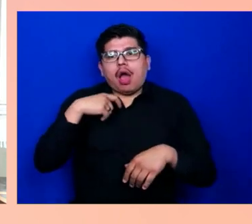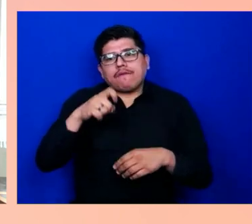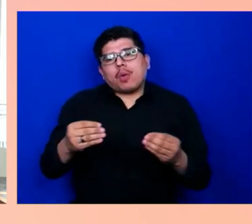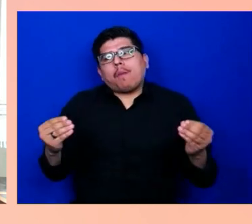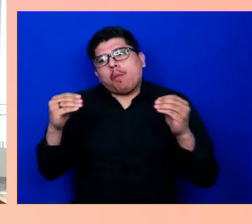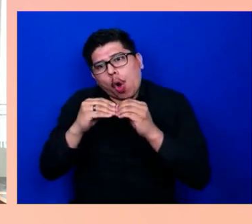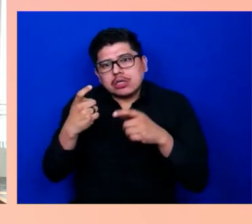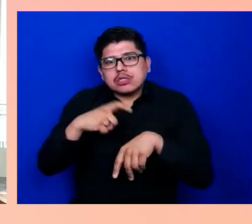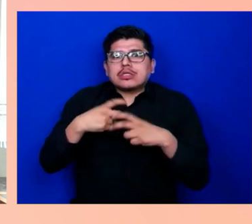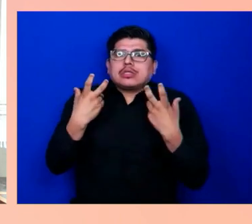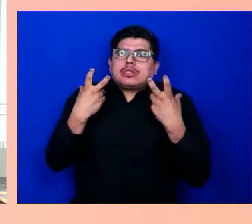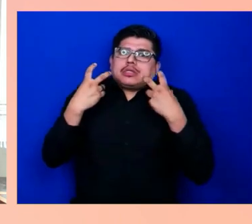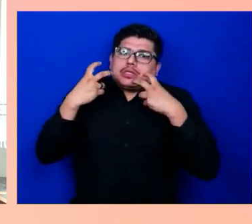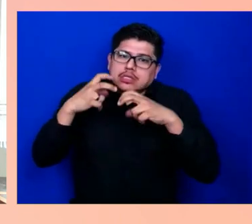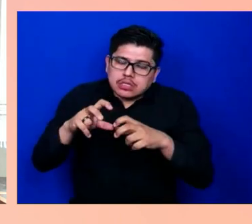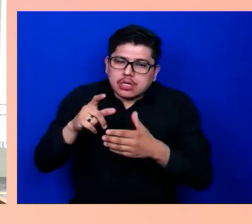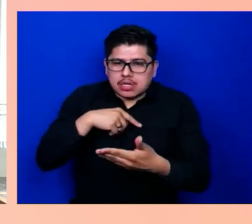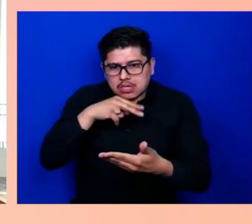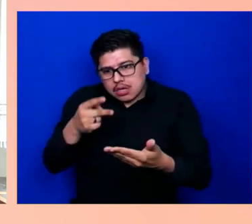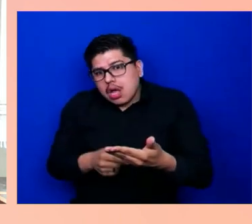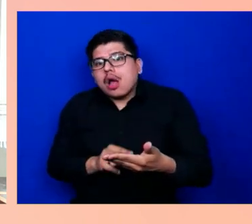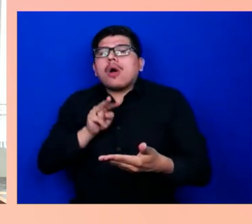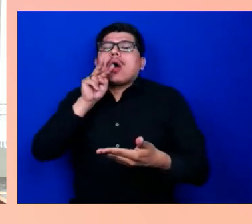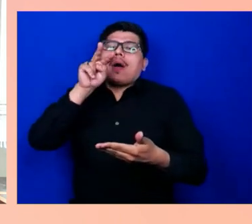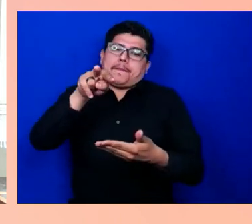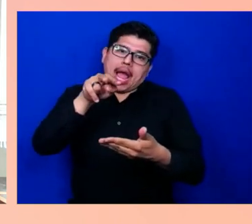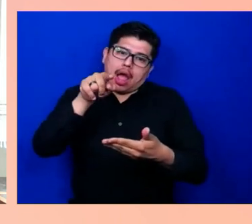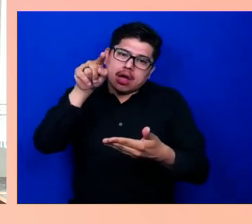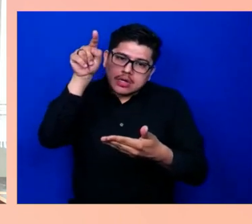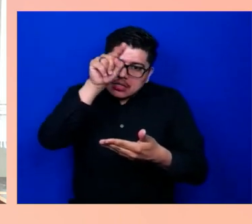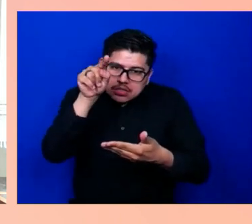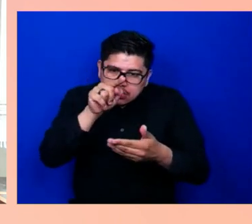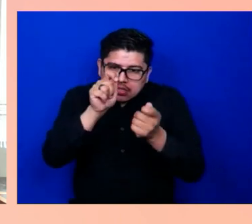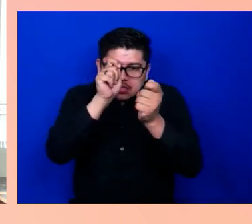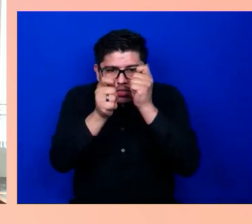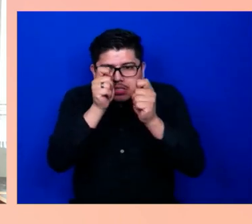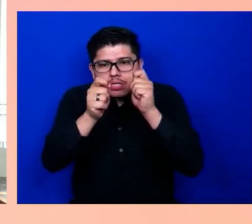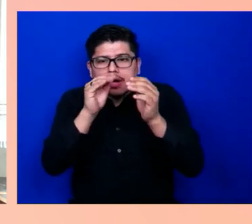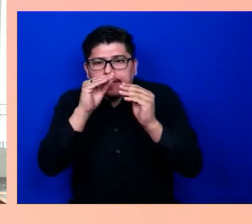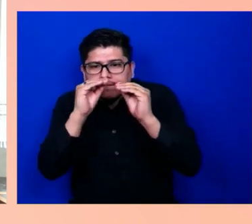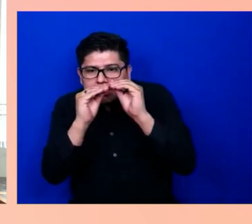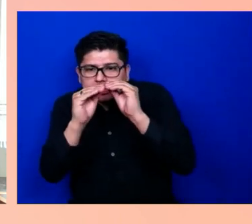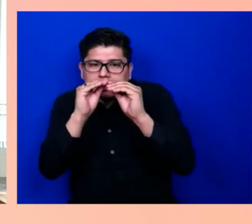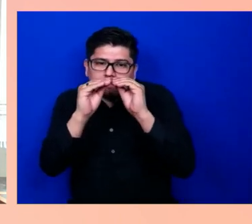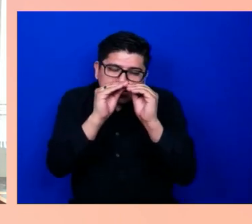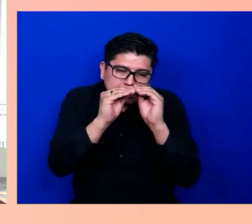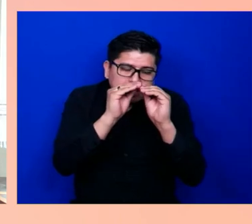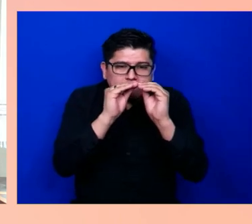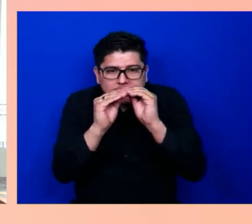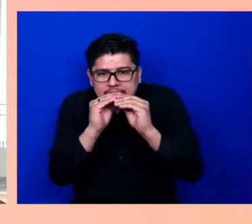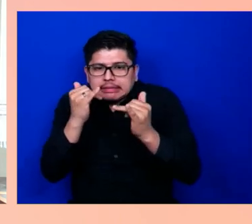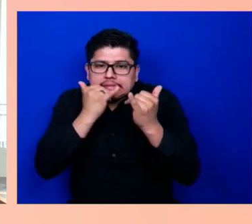back and correct all the mistakes that were made. When you don't have fingers that